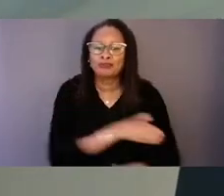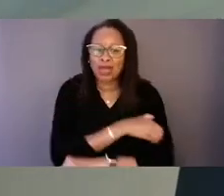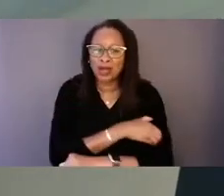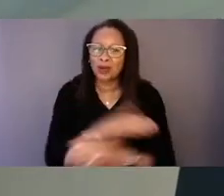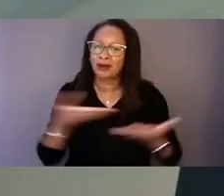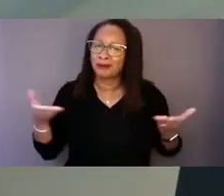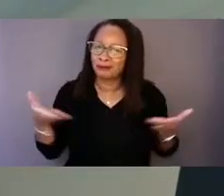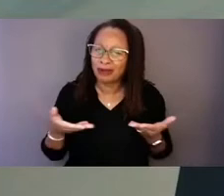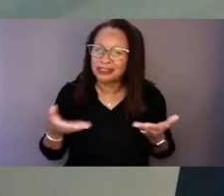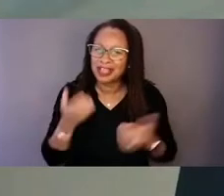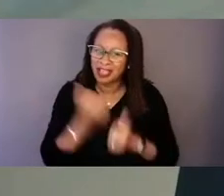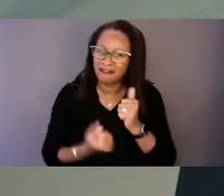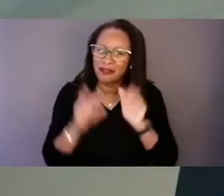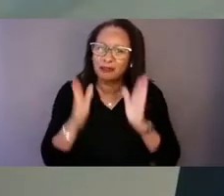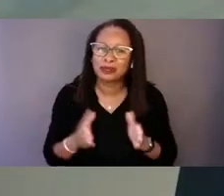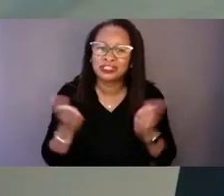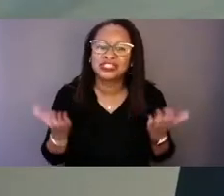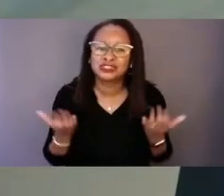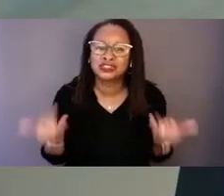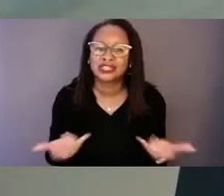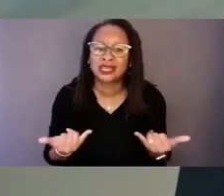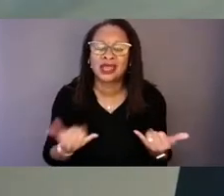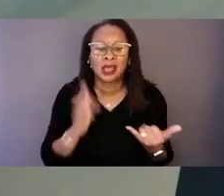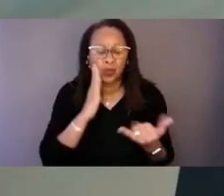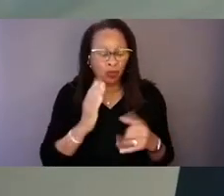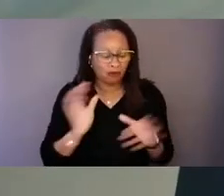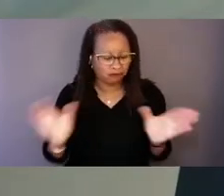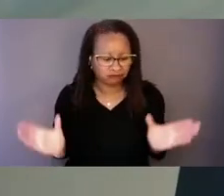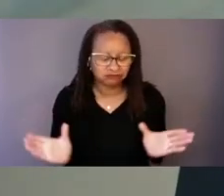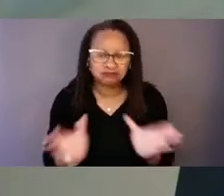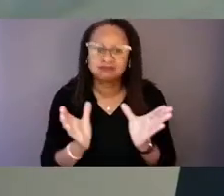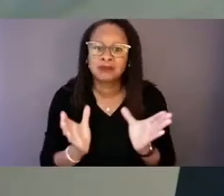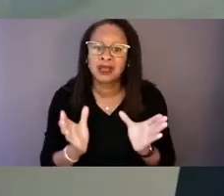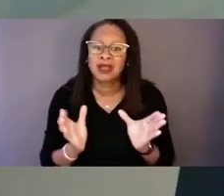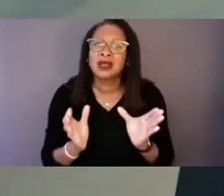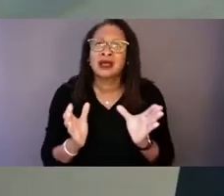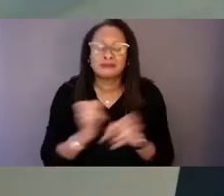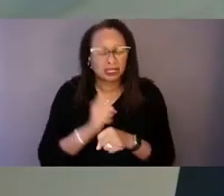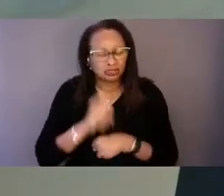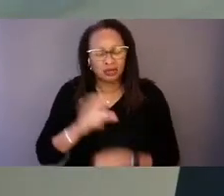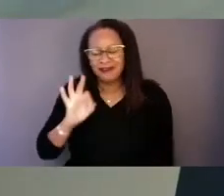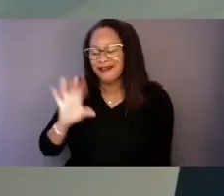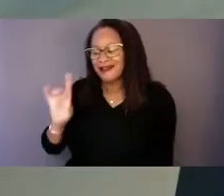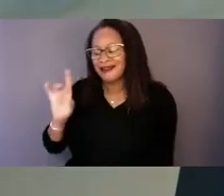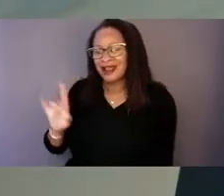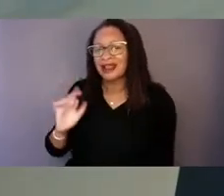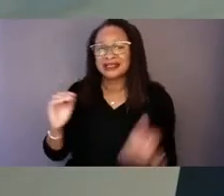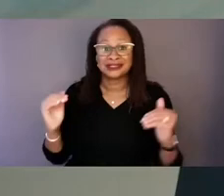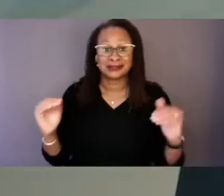will move us to ensure that 988 is met with equity and dignity for all.